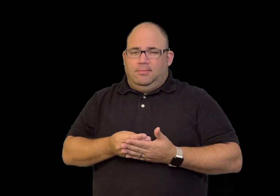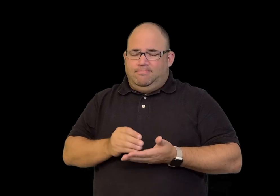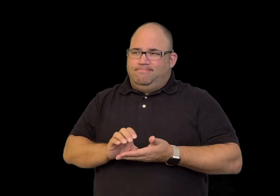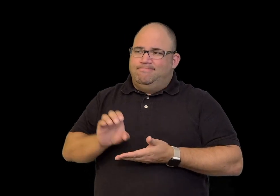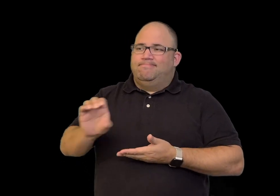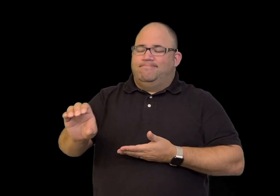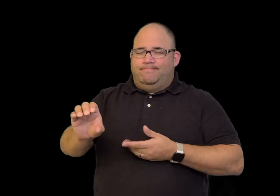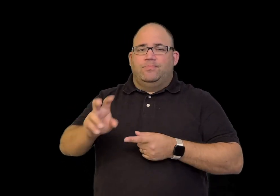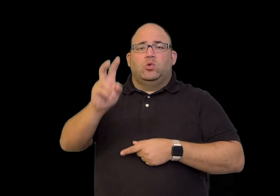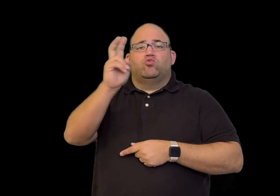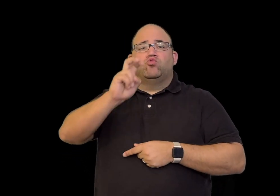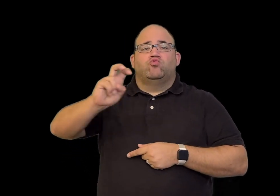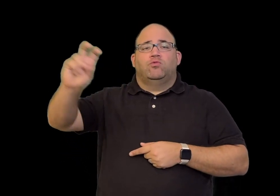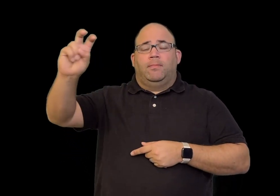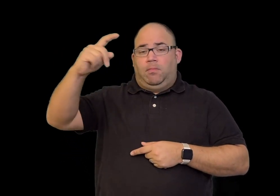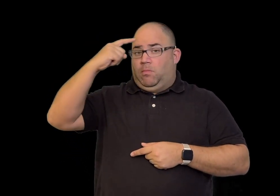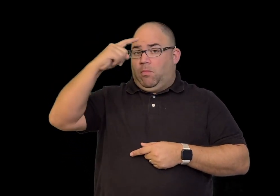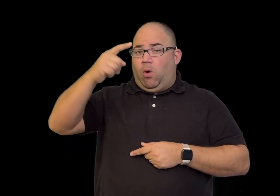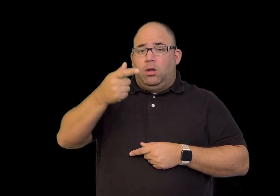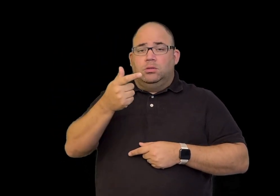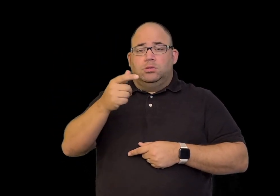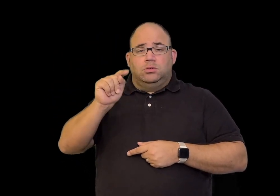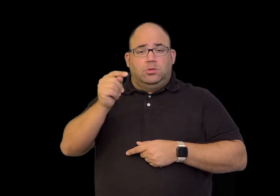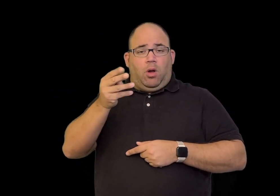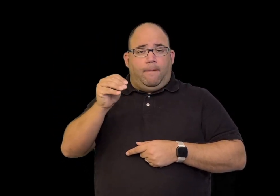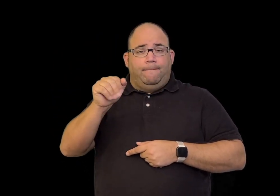financed a trip for Gallaudet.